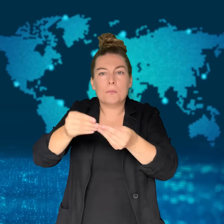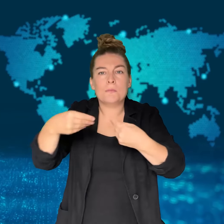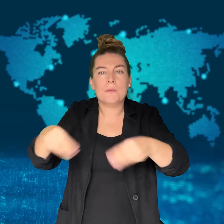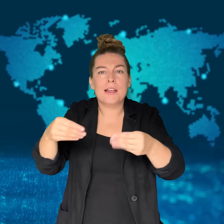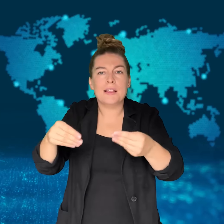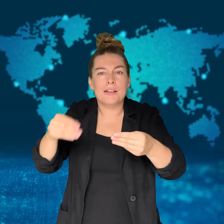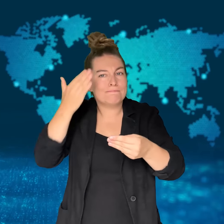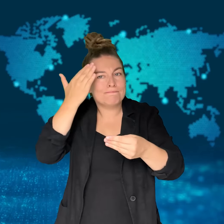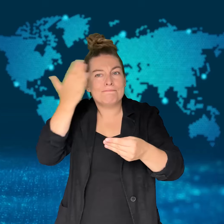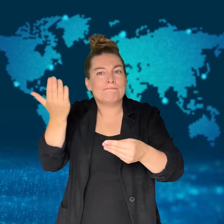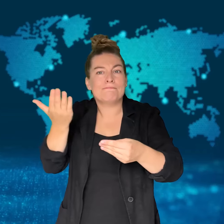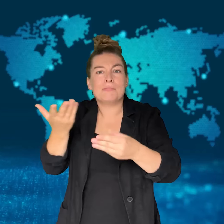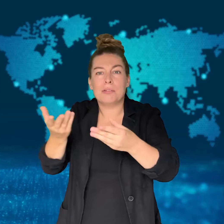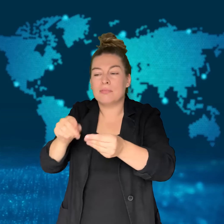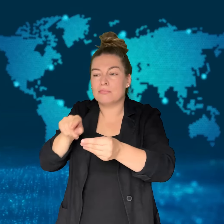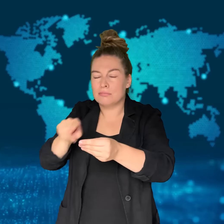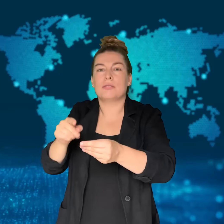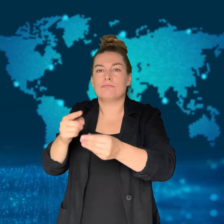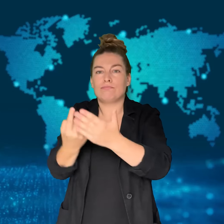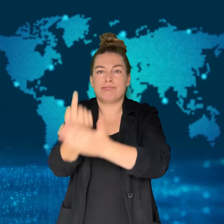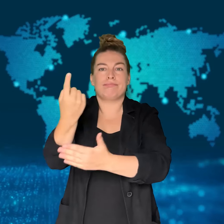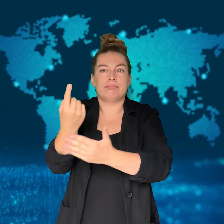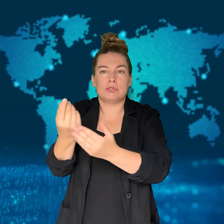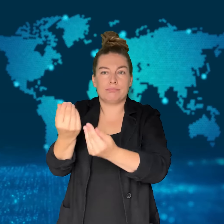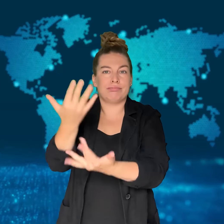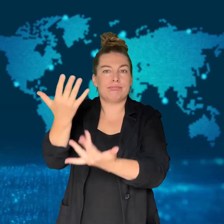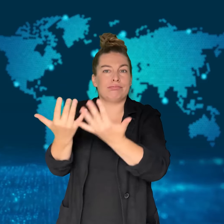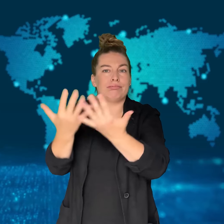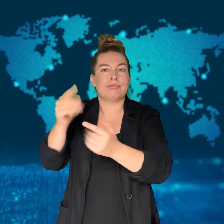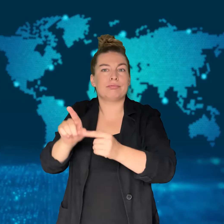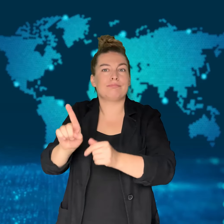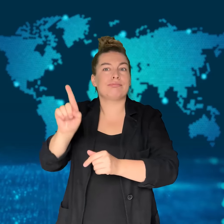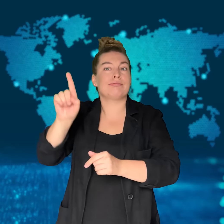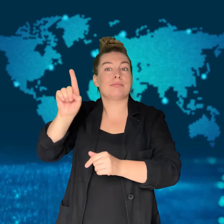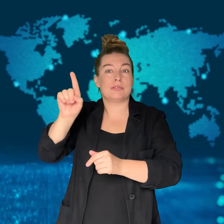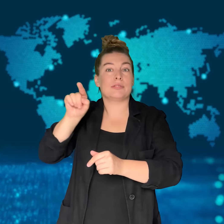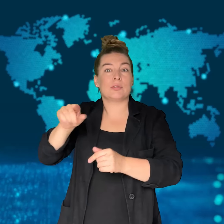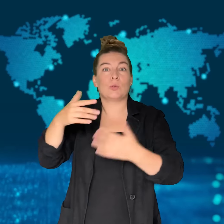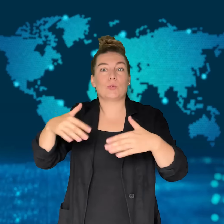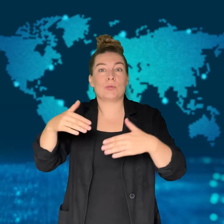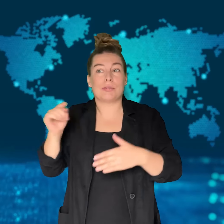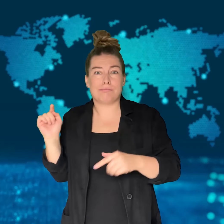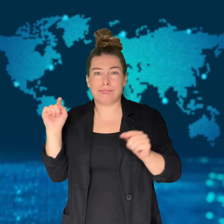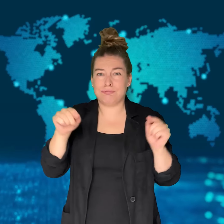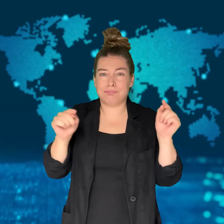and the flames reached the wheel.